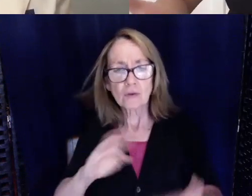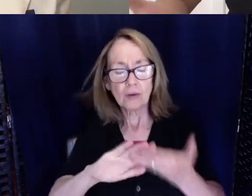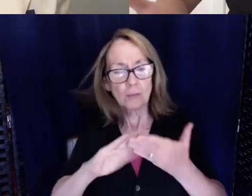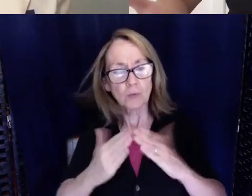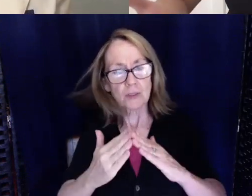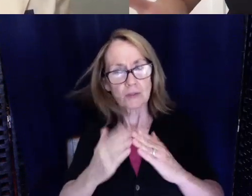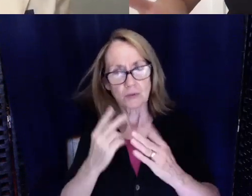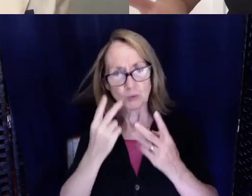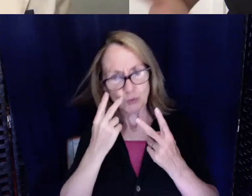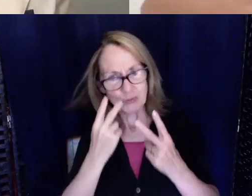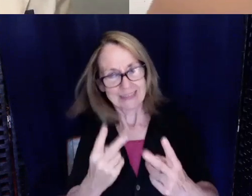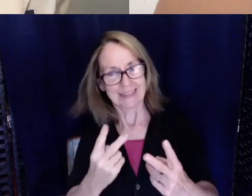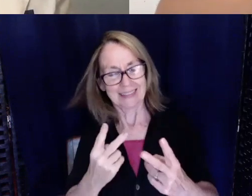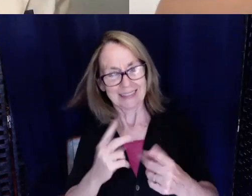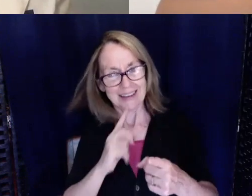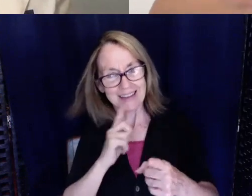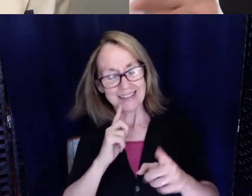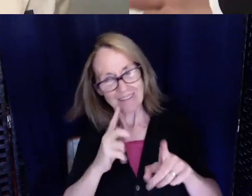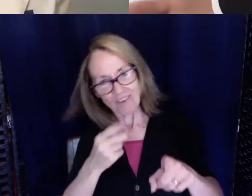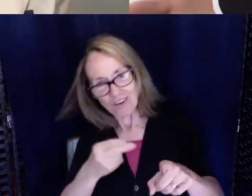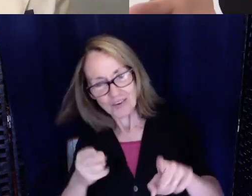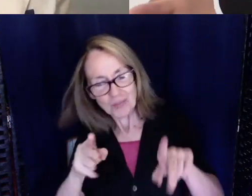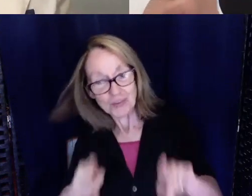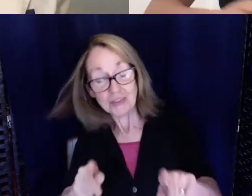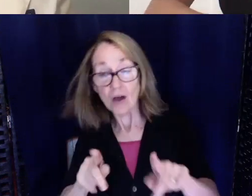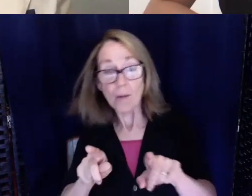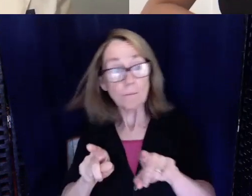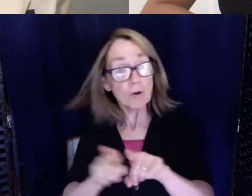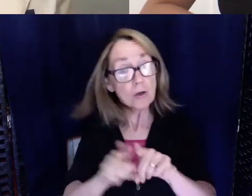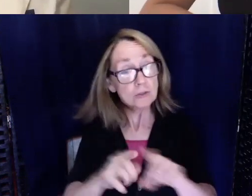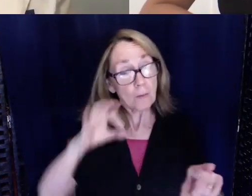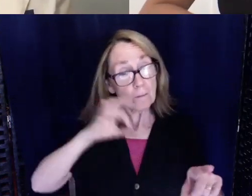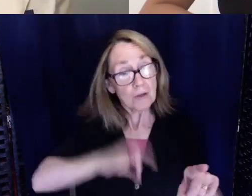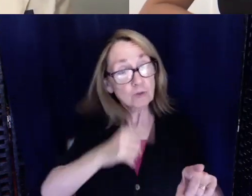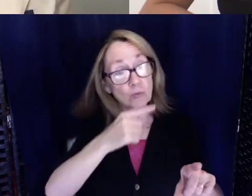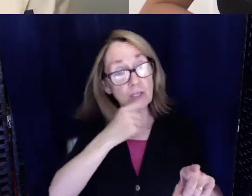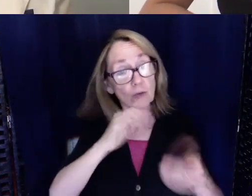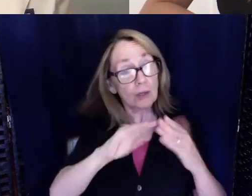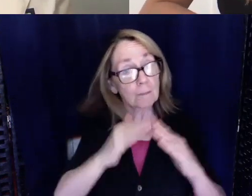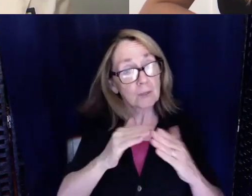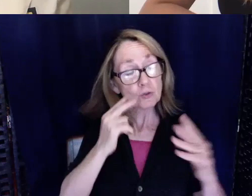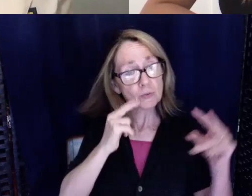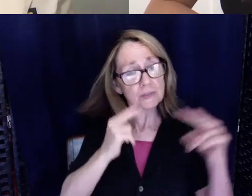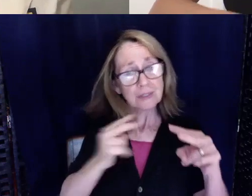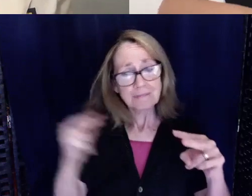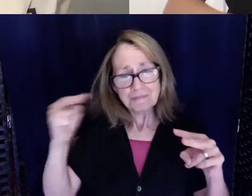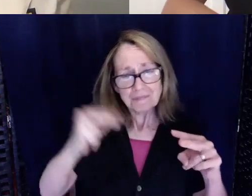that? But also the greater hearing community to be able to see that? Could you speak a little bit about that?